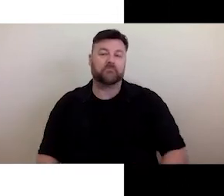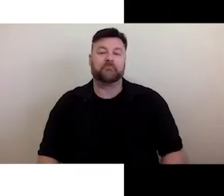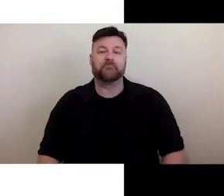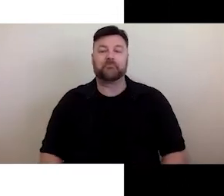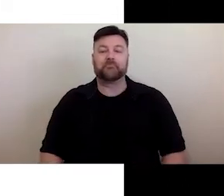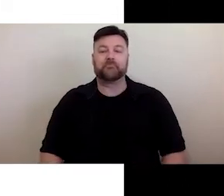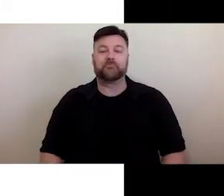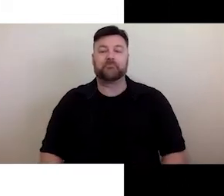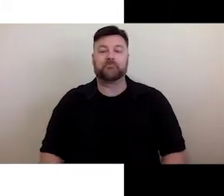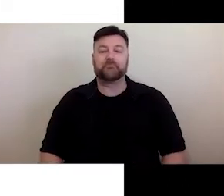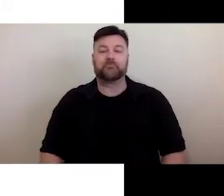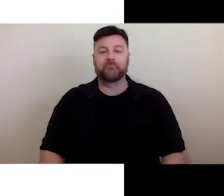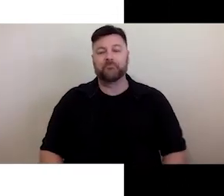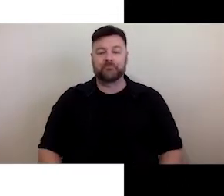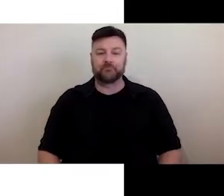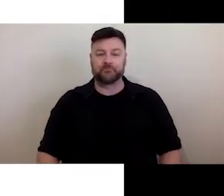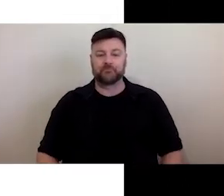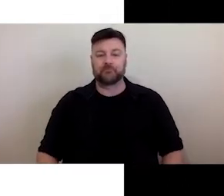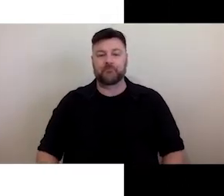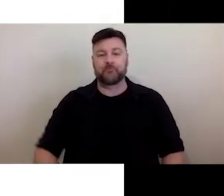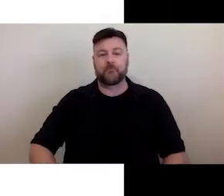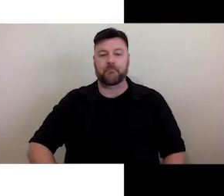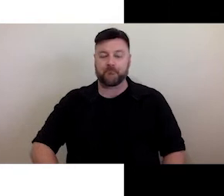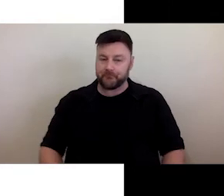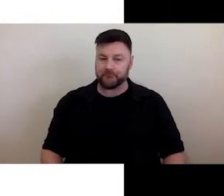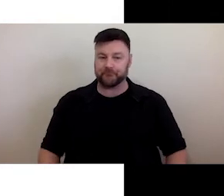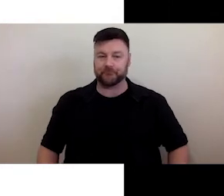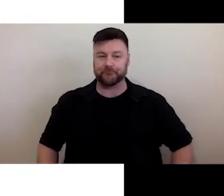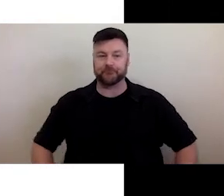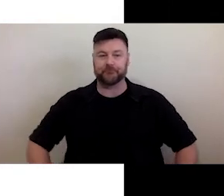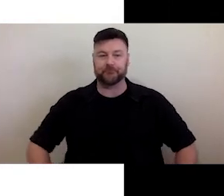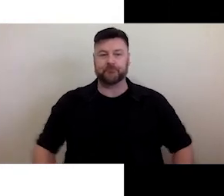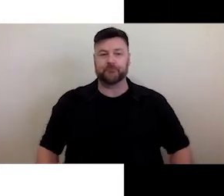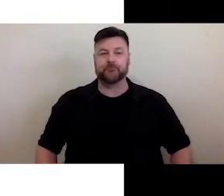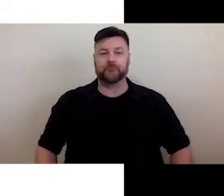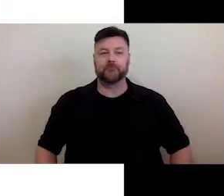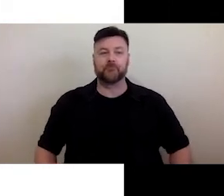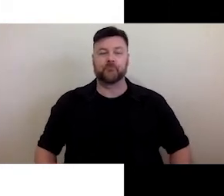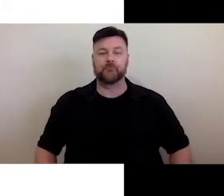can have further-reaching benefits than just for people who are Deaf.